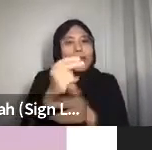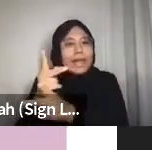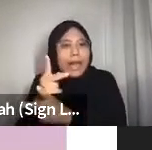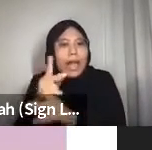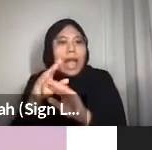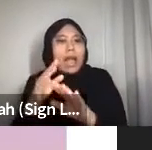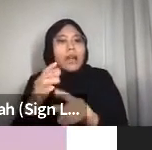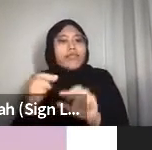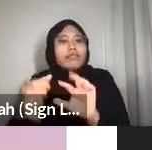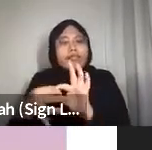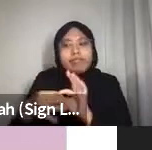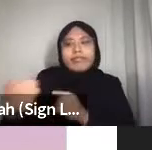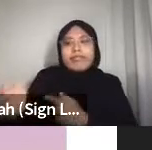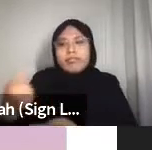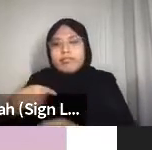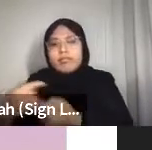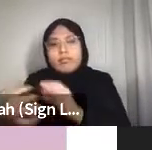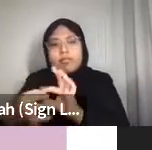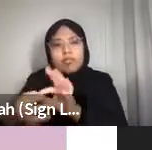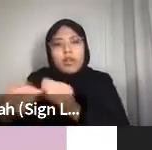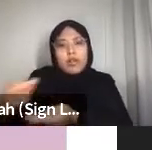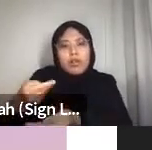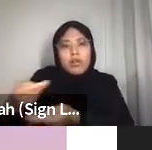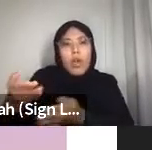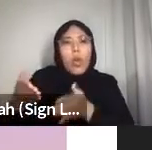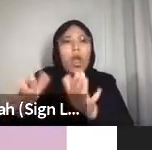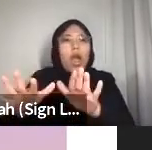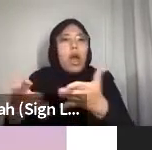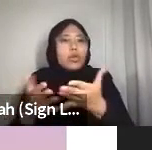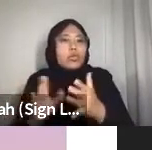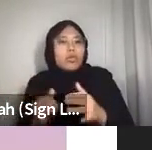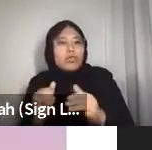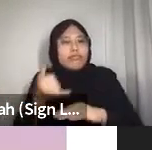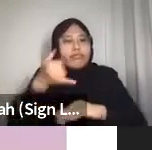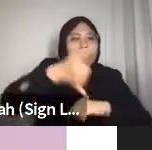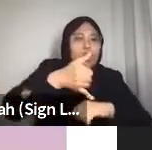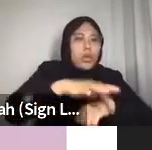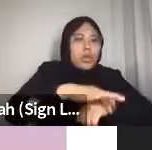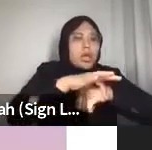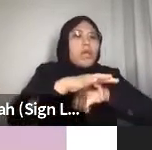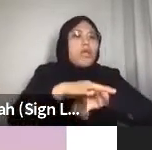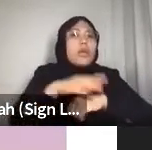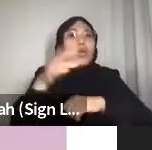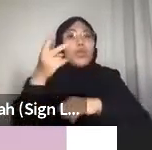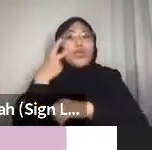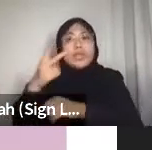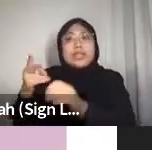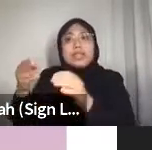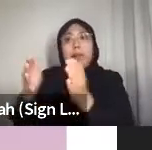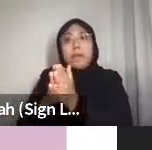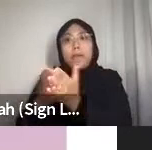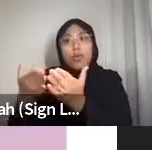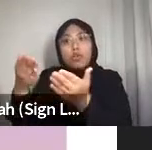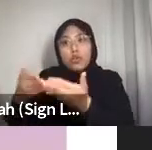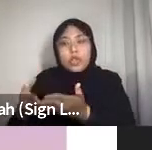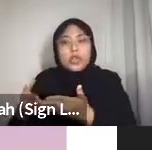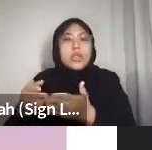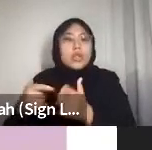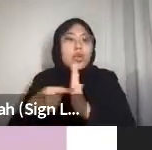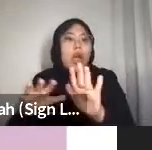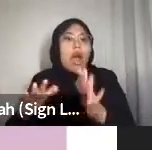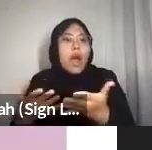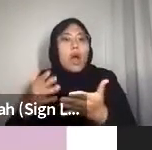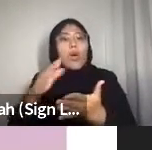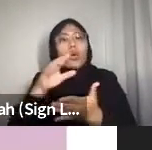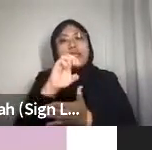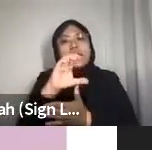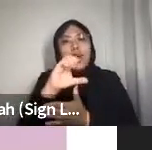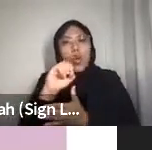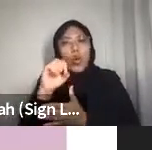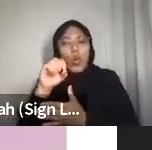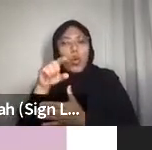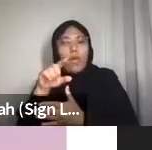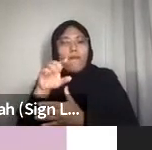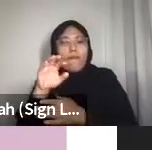So if you have the book and you have read the introduction you will notice that this is also what we mention about how ecofeminism is founded upon a politics of relations